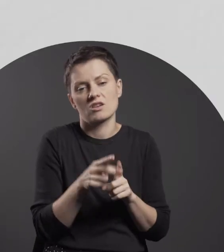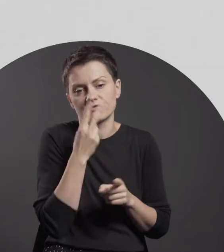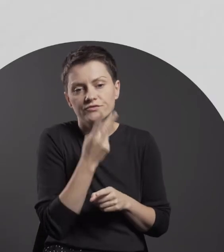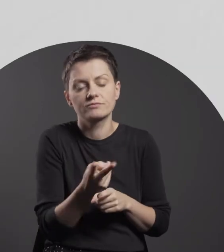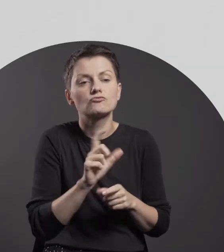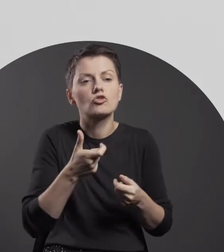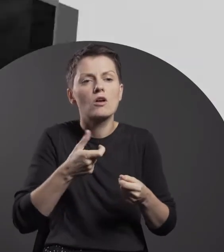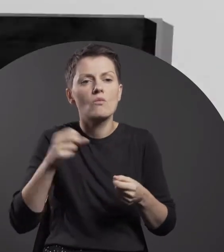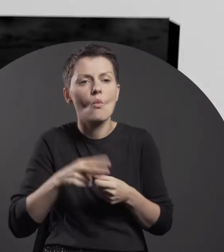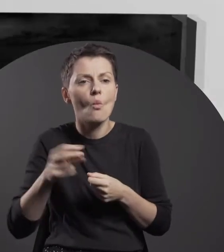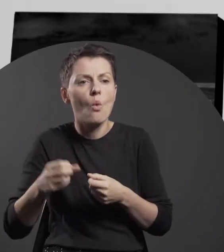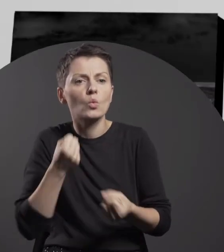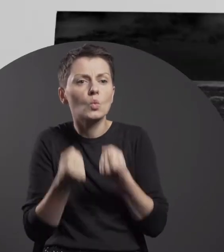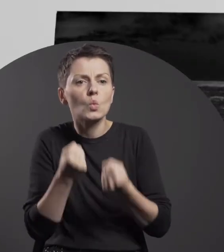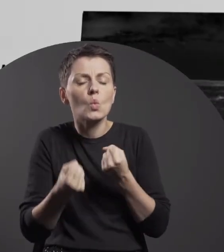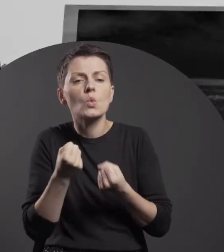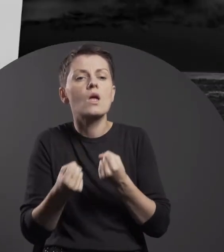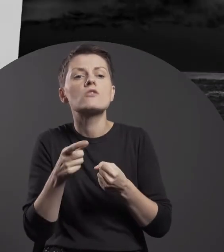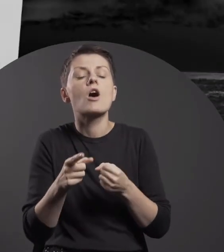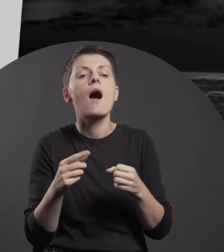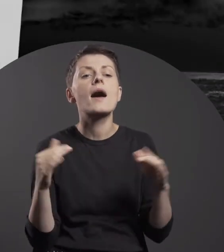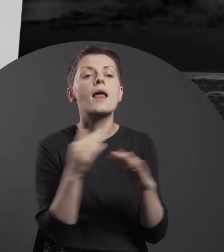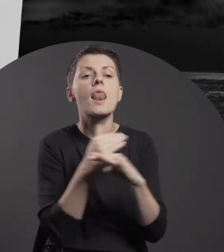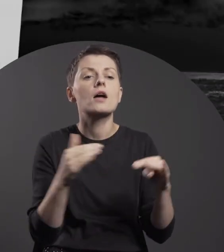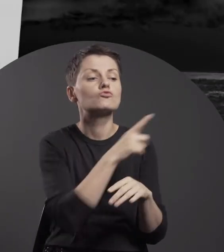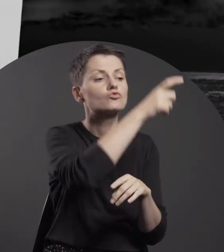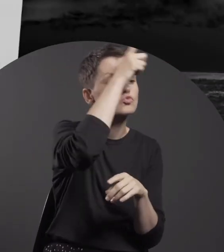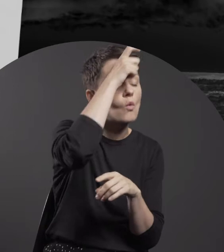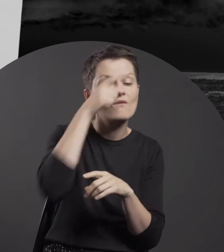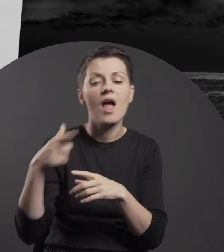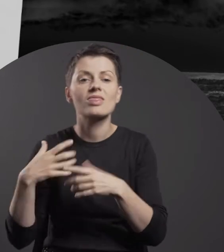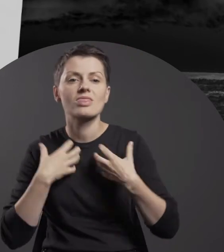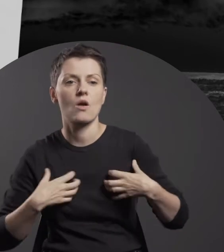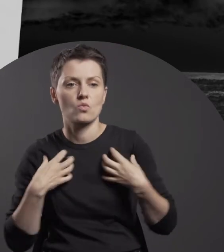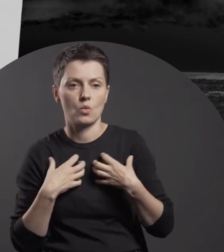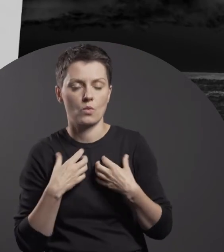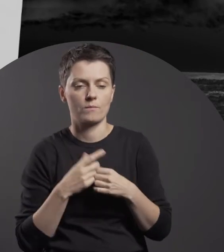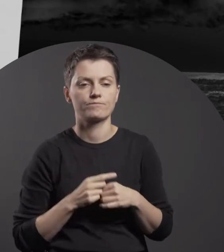Not unlike a living organism, the exhibition will be evolving.